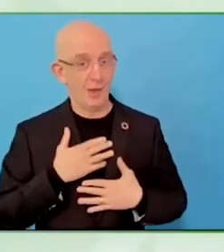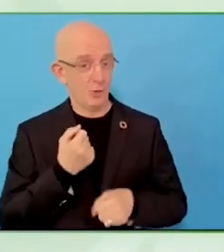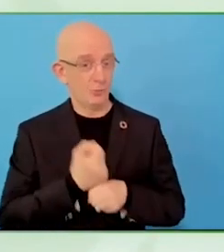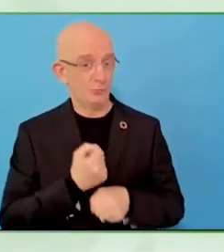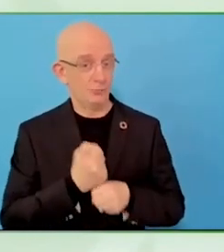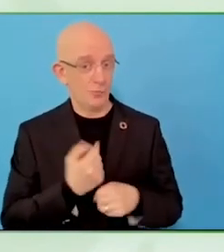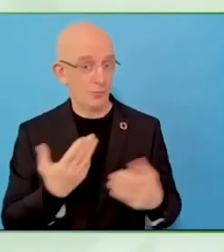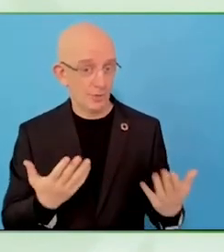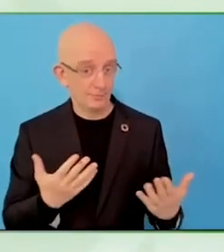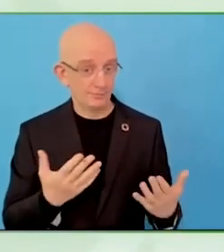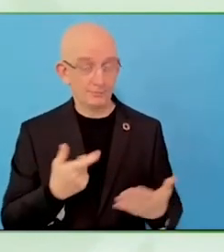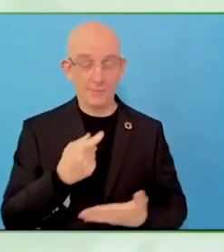Like in Palestine.